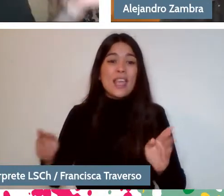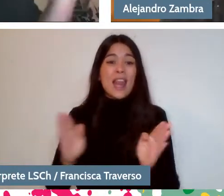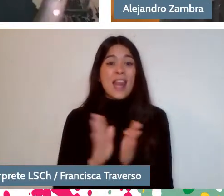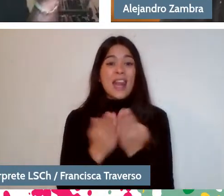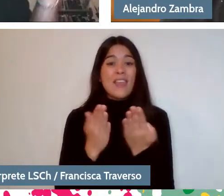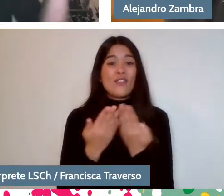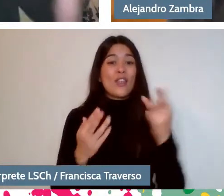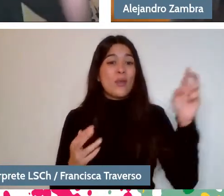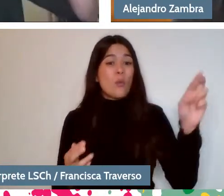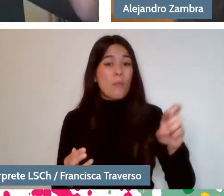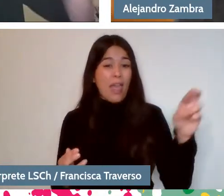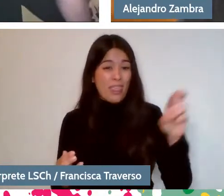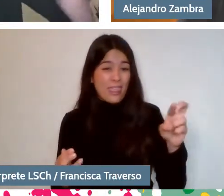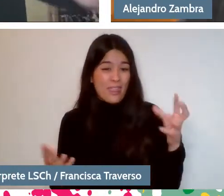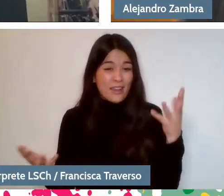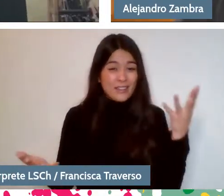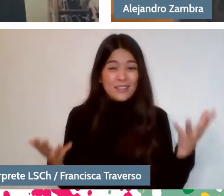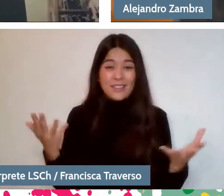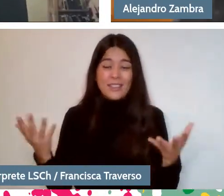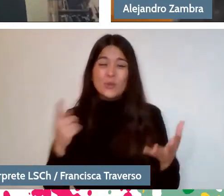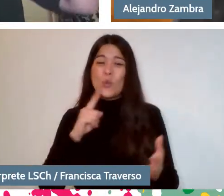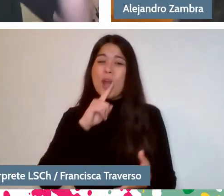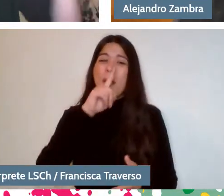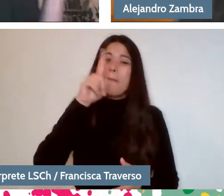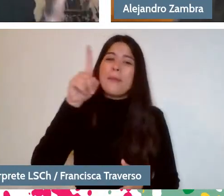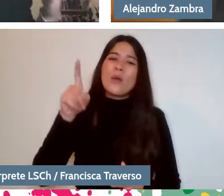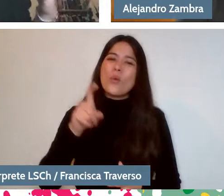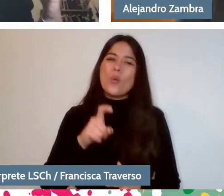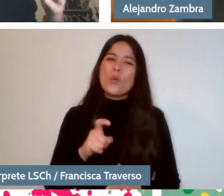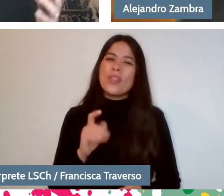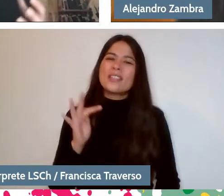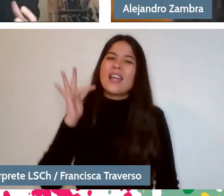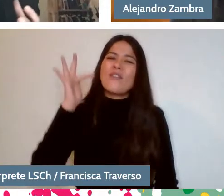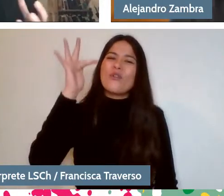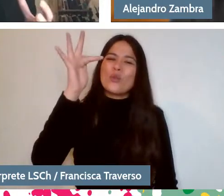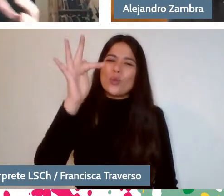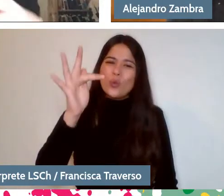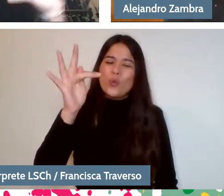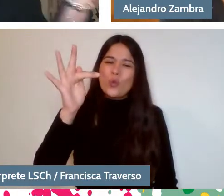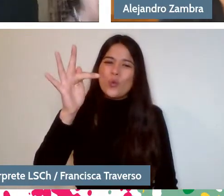In a way, it's like a question that you throw into the future and you pick it up in "Chilean Poet"